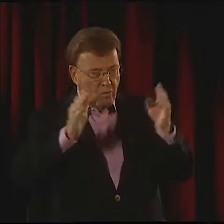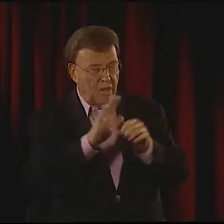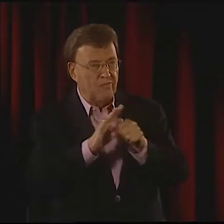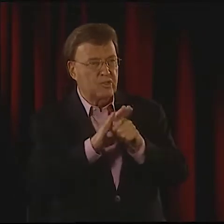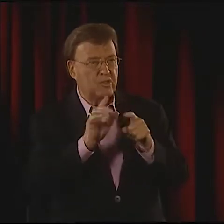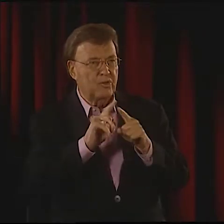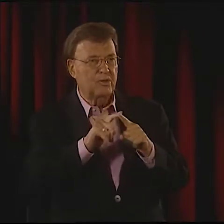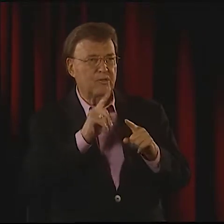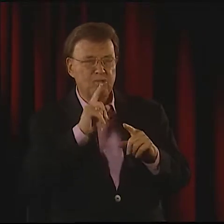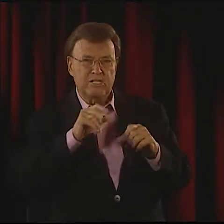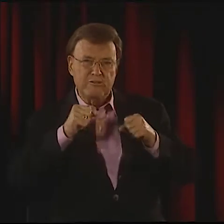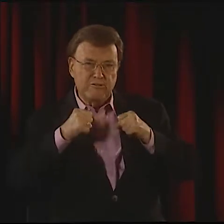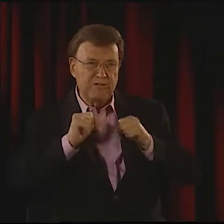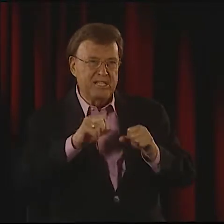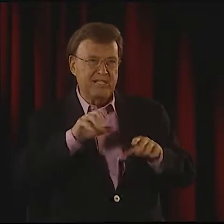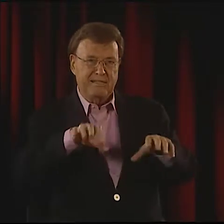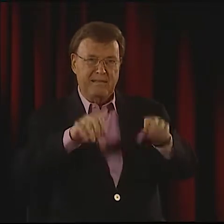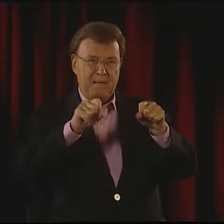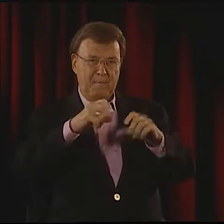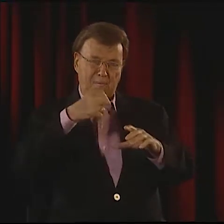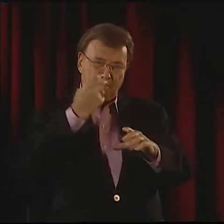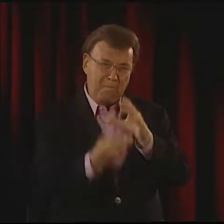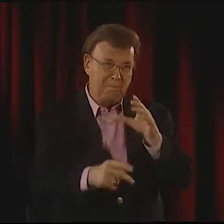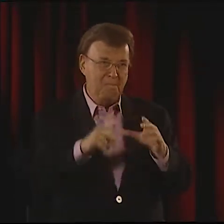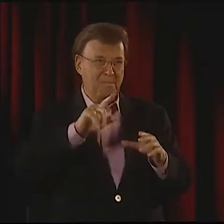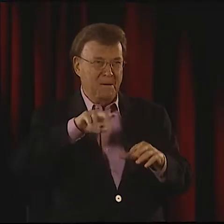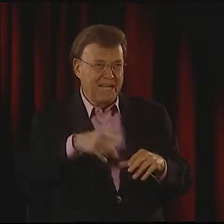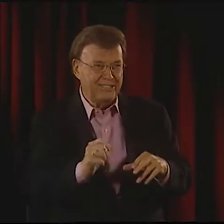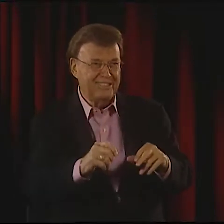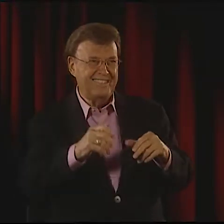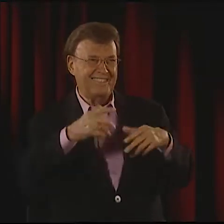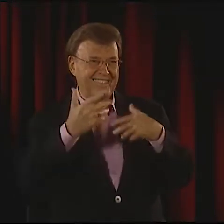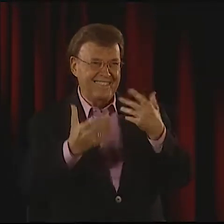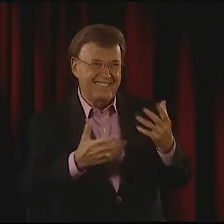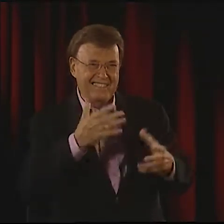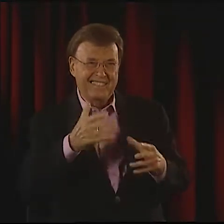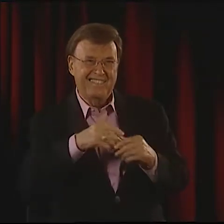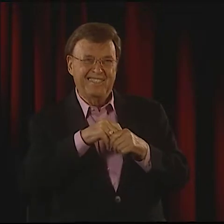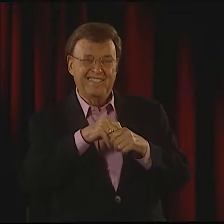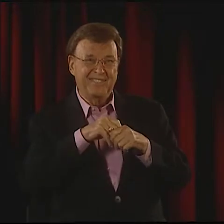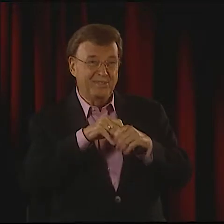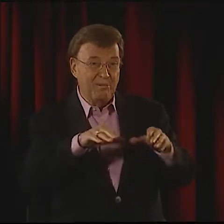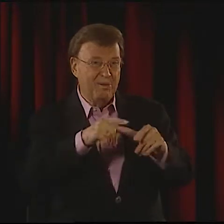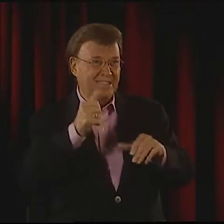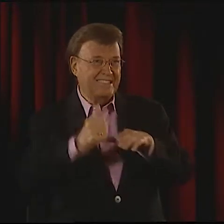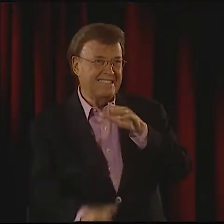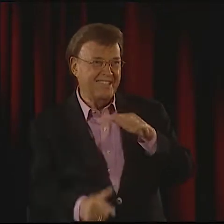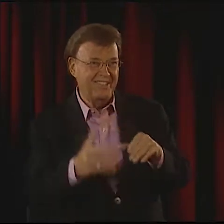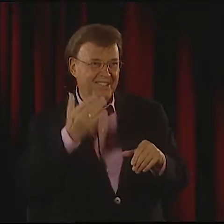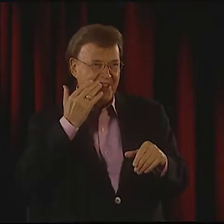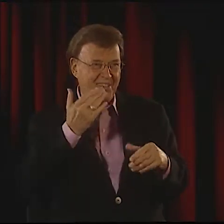REALLY AMAZING WAY. IT WAS VERY INTERESTING, HOW SHE MADE THOSE SORT OF CONNECTIONS.